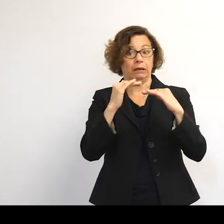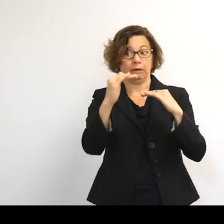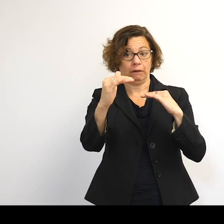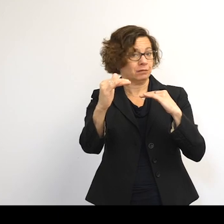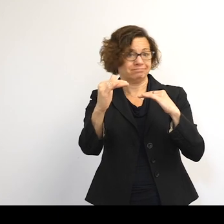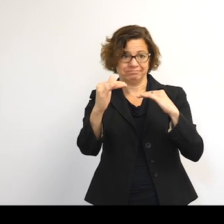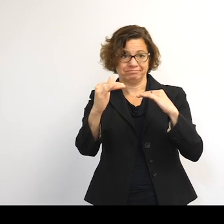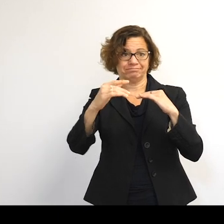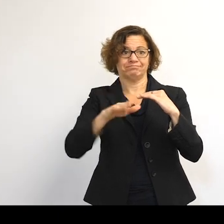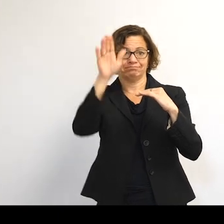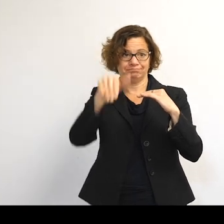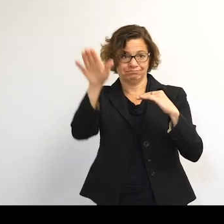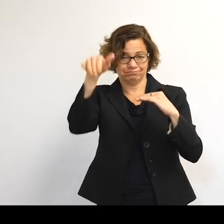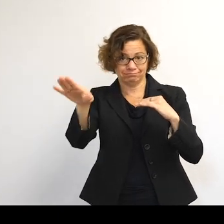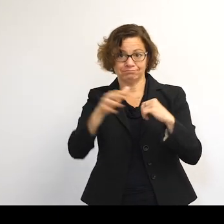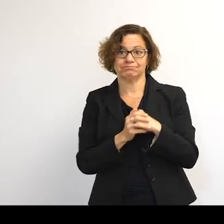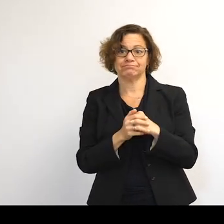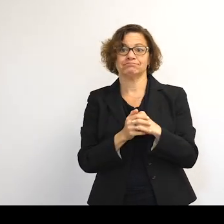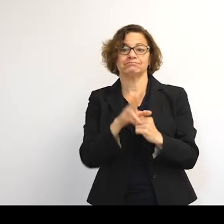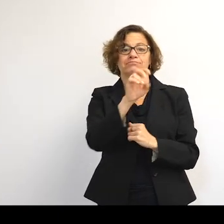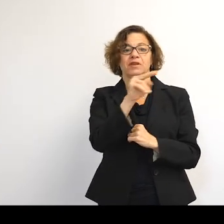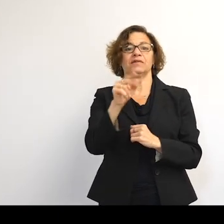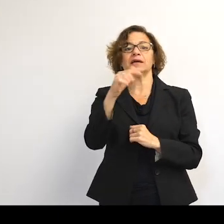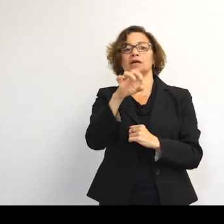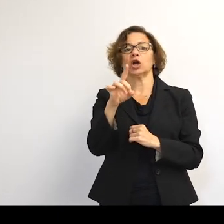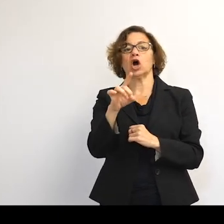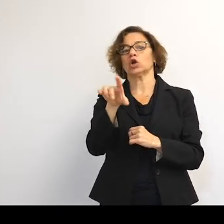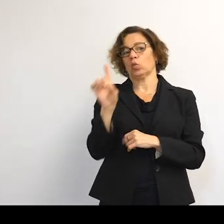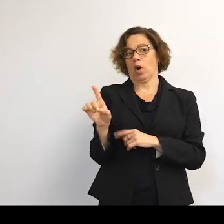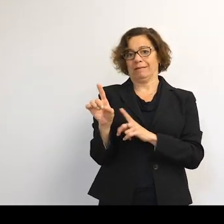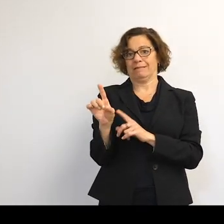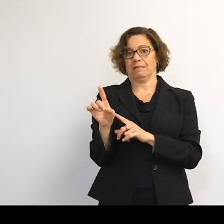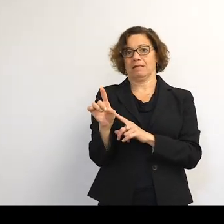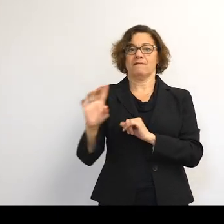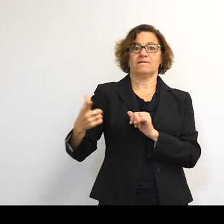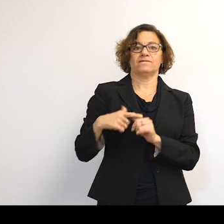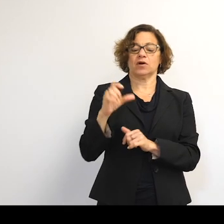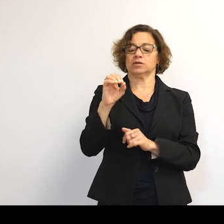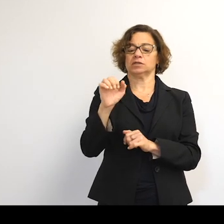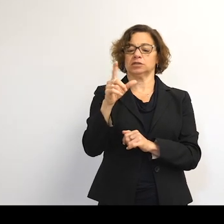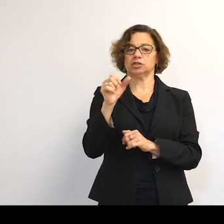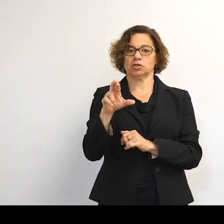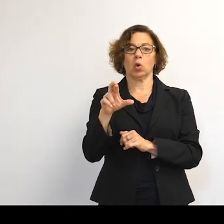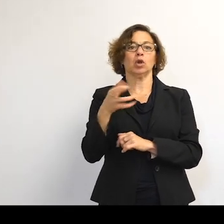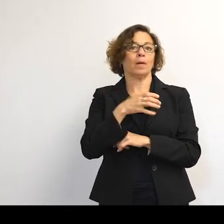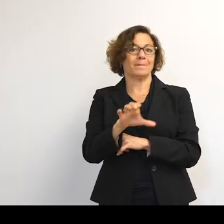So we can see an example. So we look at Vanguard 1, which is the first solar-powered satellite going